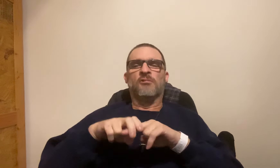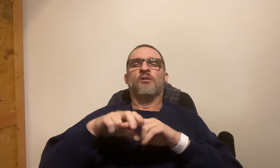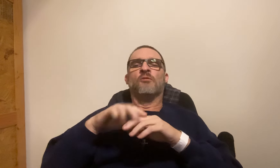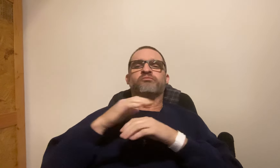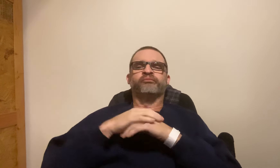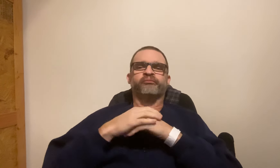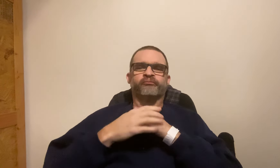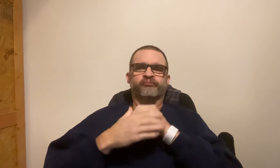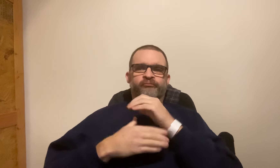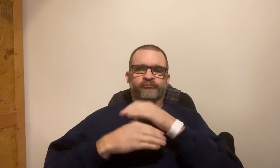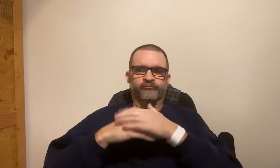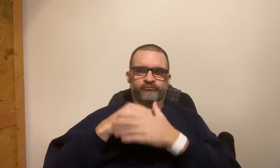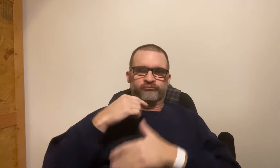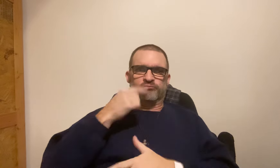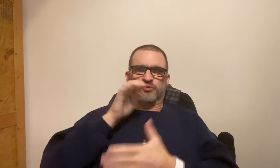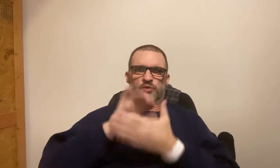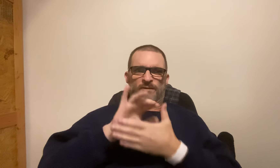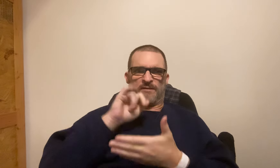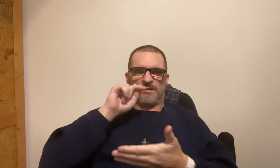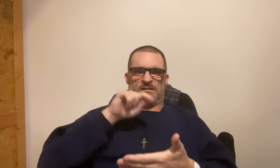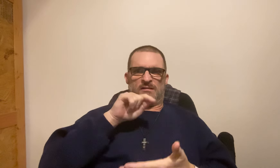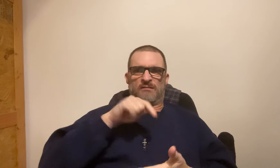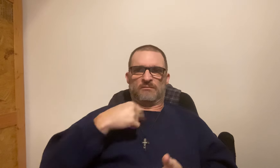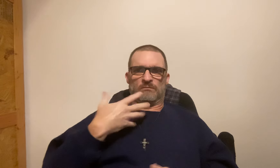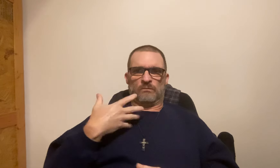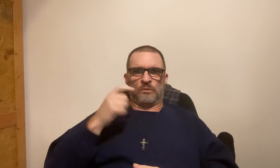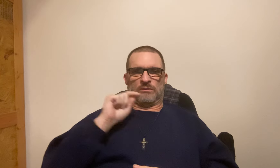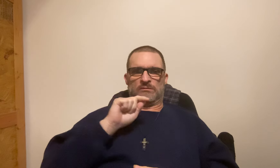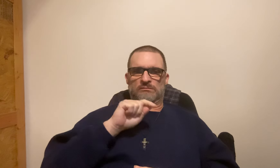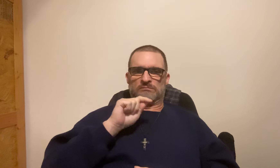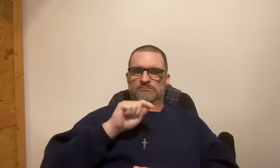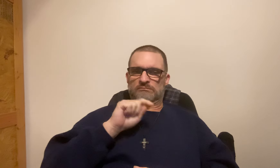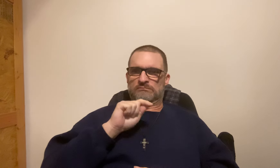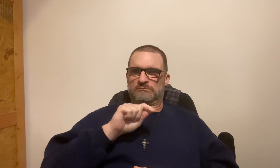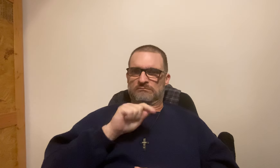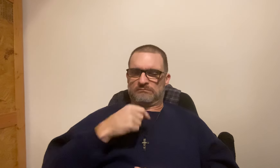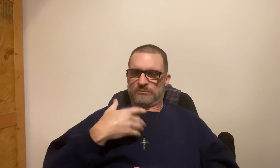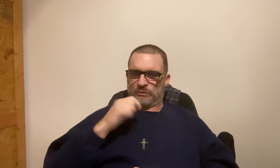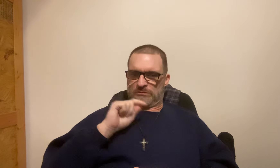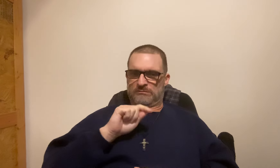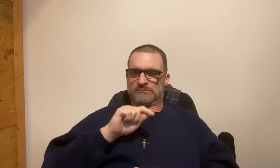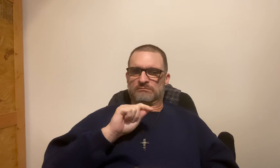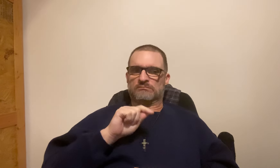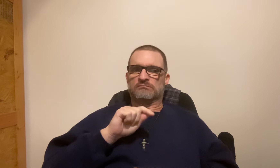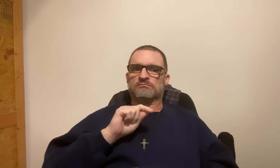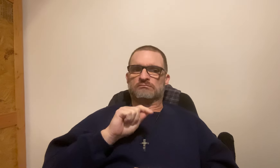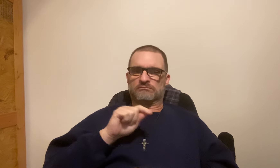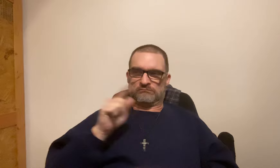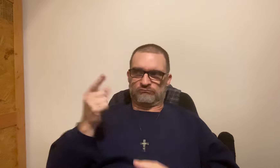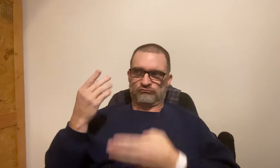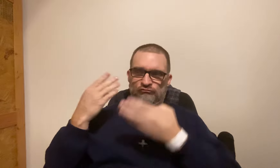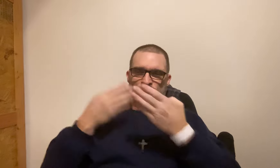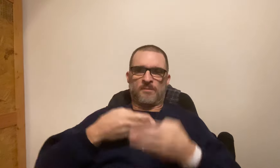I did sit on it and it was comfortable. I told my wife that I wanted to get one like that . (rollator walker with seat) I wanted one just like that.